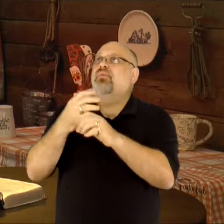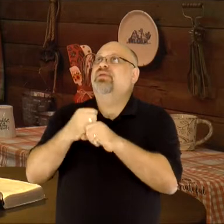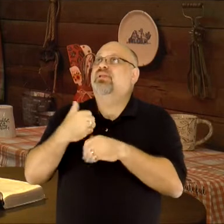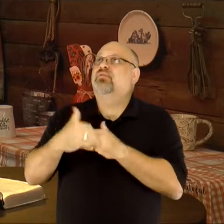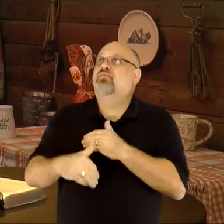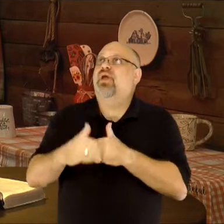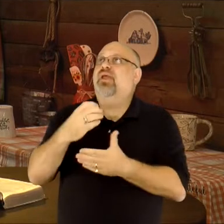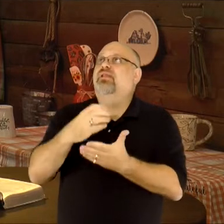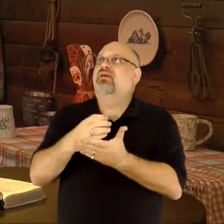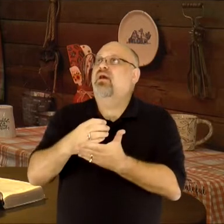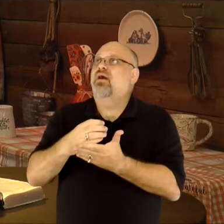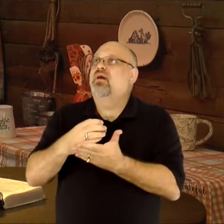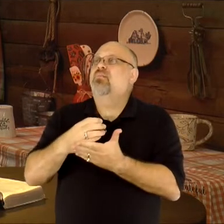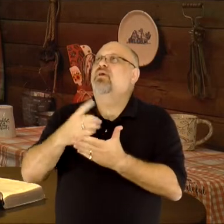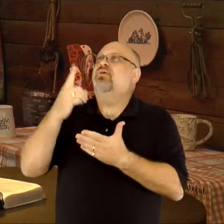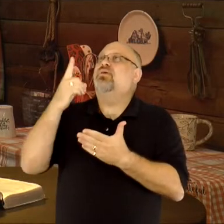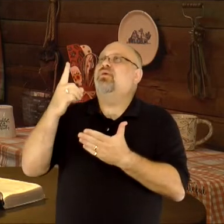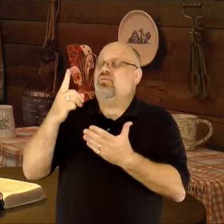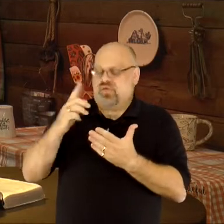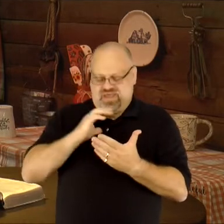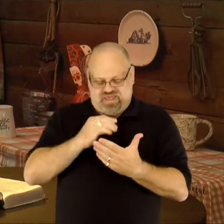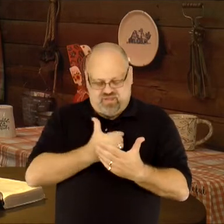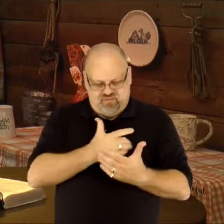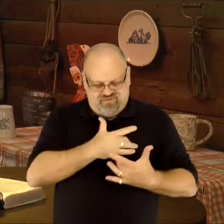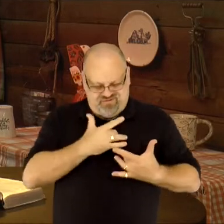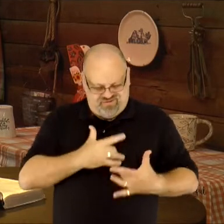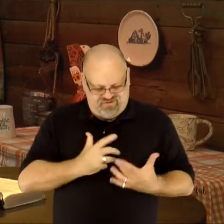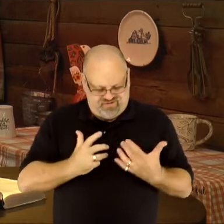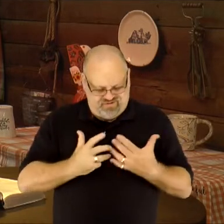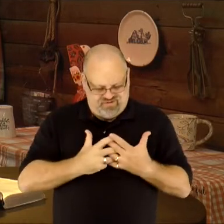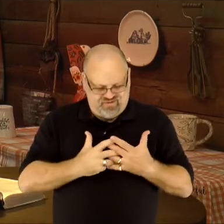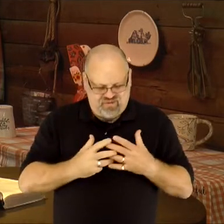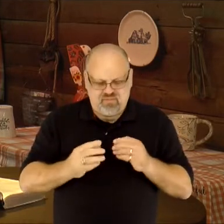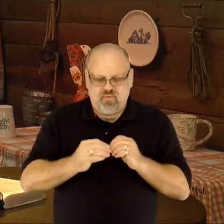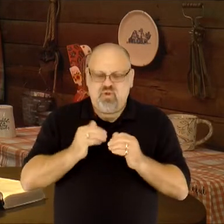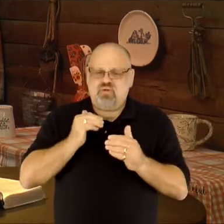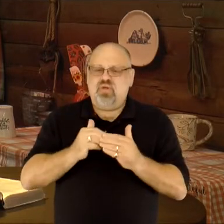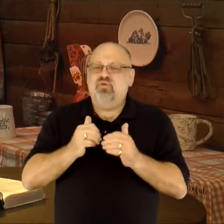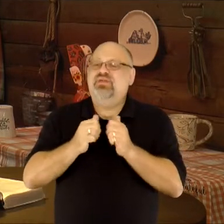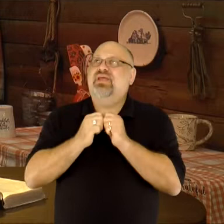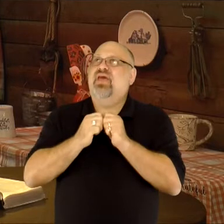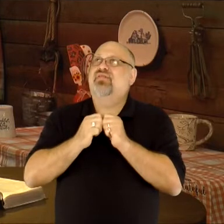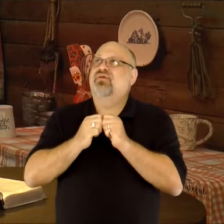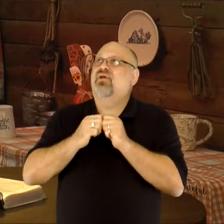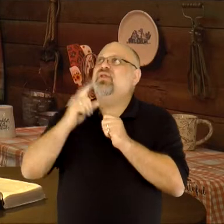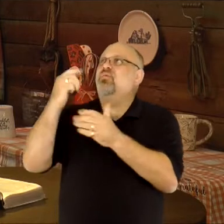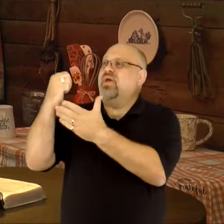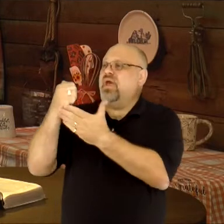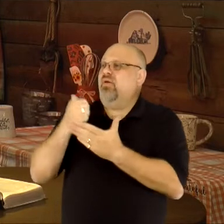as we receive this bread and this cup, that You would knit our hearts more closely together, and that You